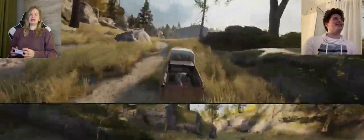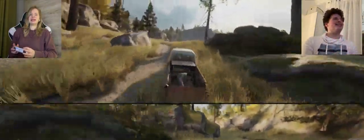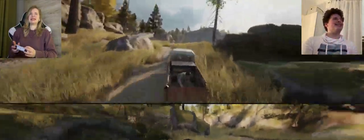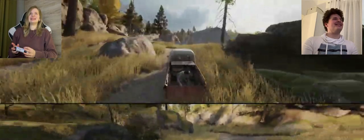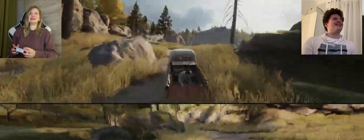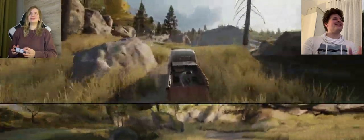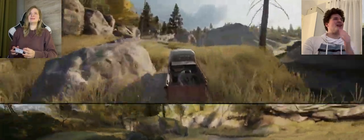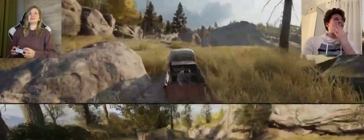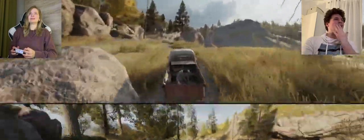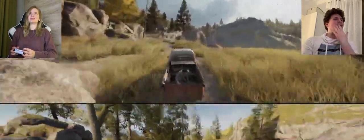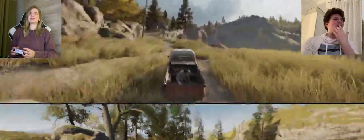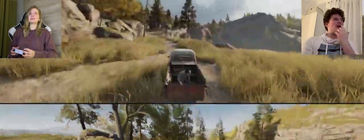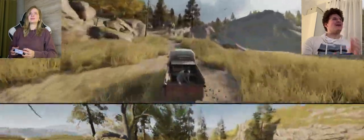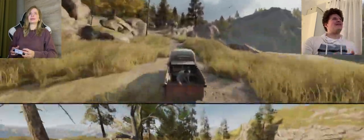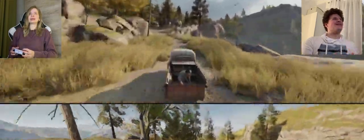A: oh me fart ***